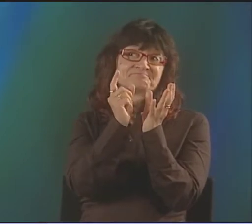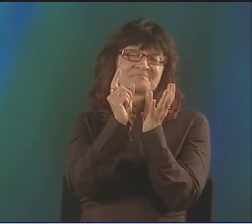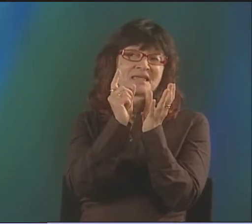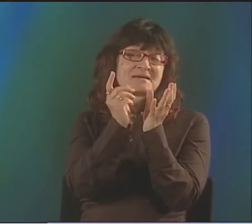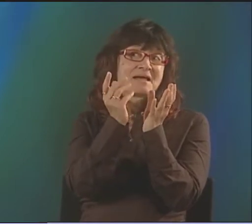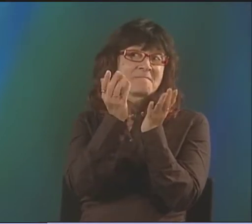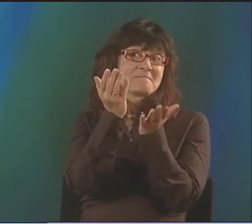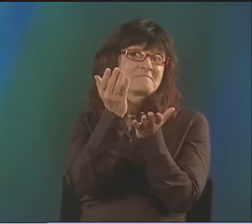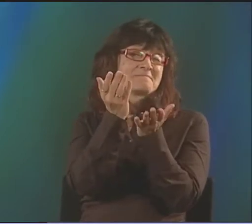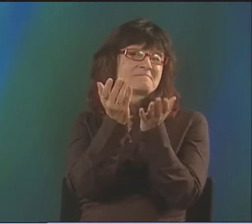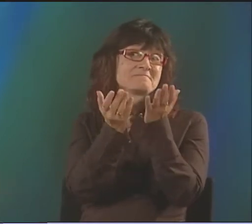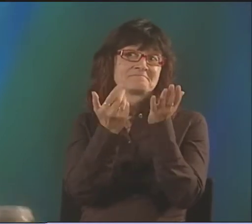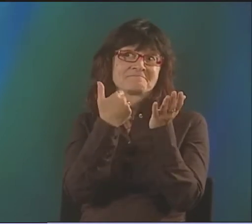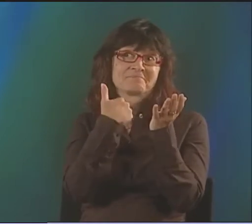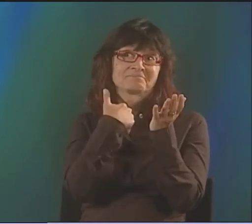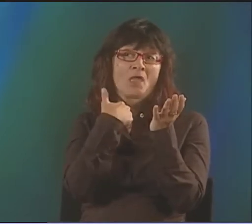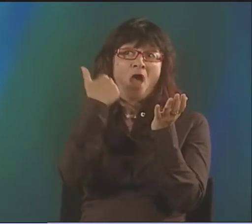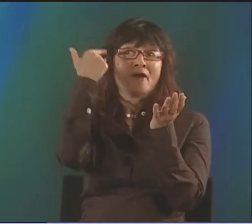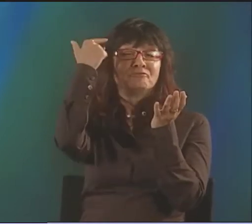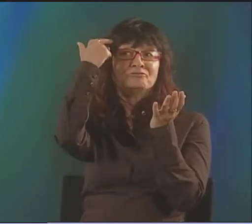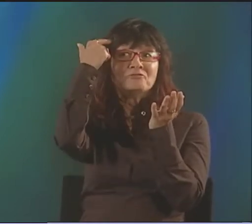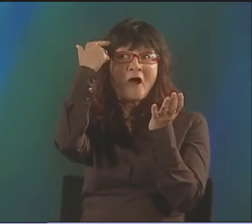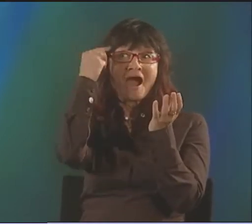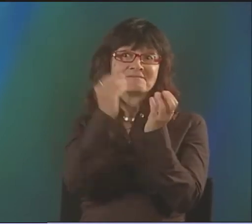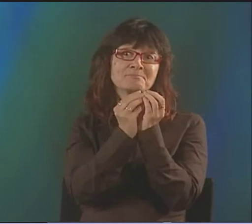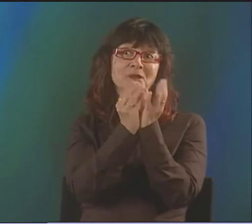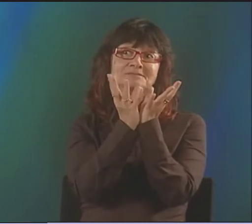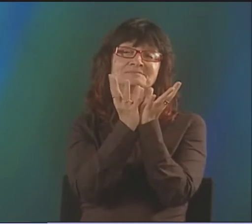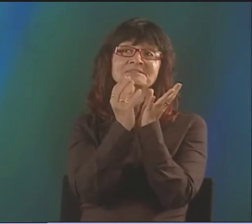I FEEL LIKE IN THE EIGHTIES, A FLOWER WAS BLOSSOMING.